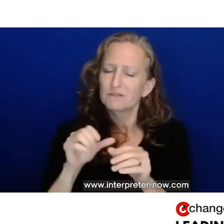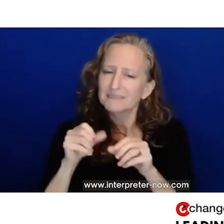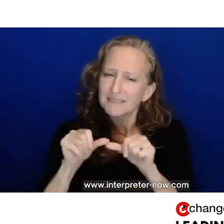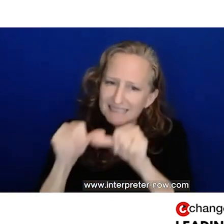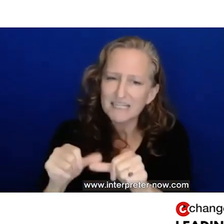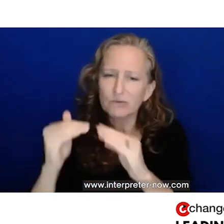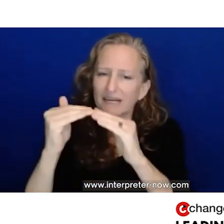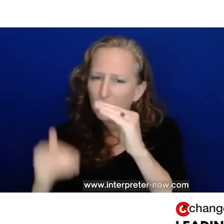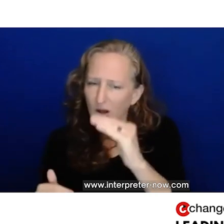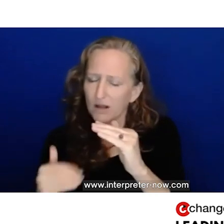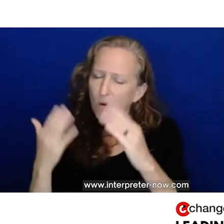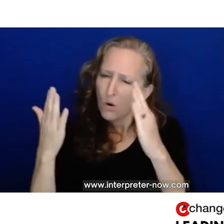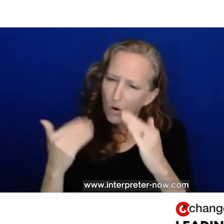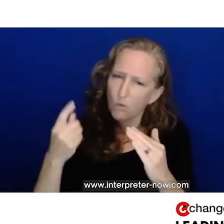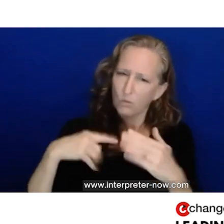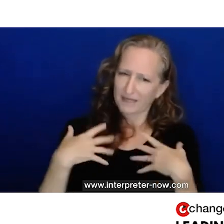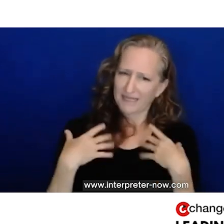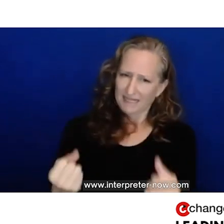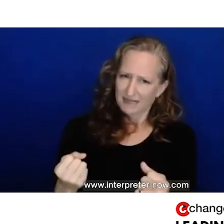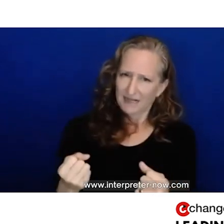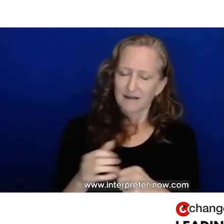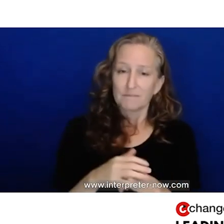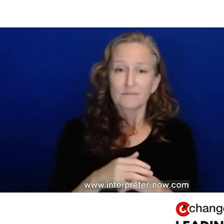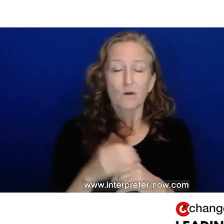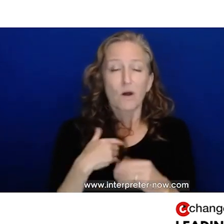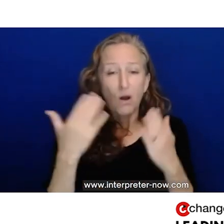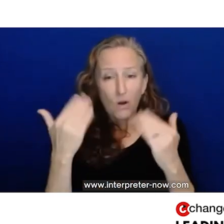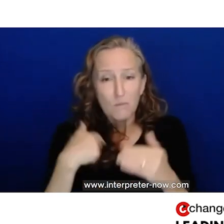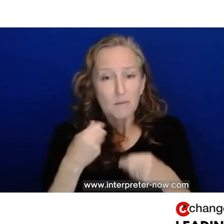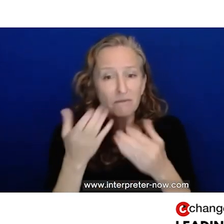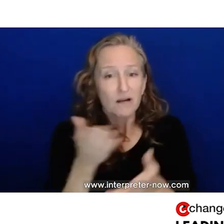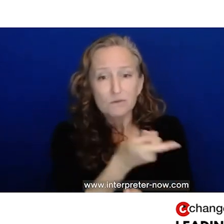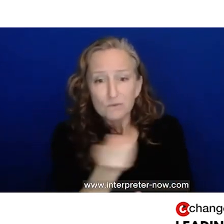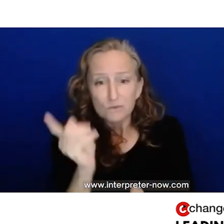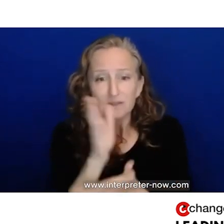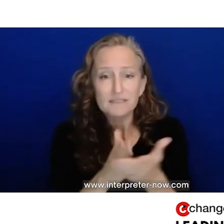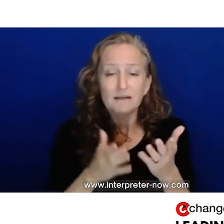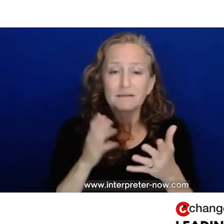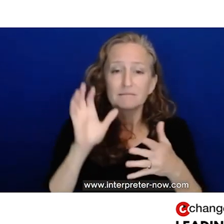in terms of inequality. So with that being said, thank you so much, and I hope that some of the resources that